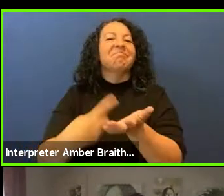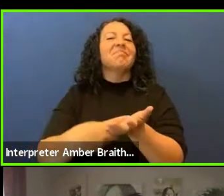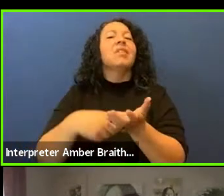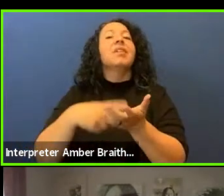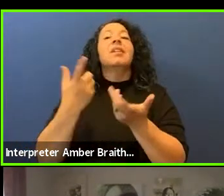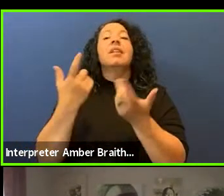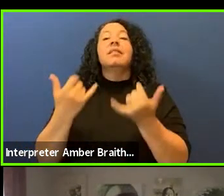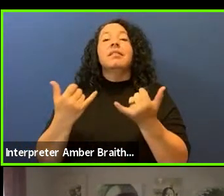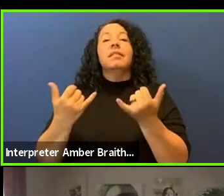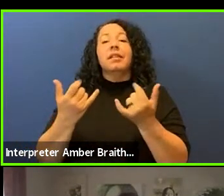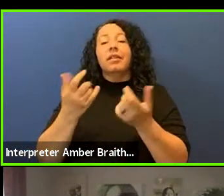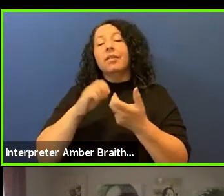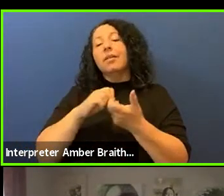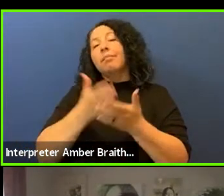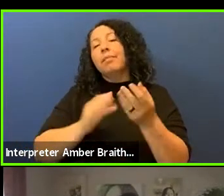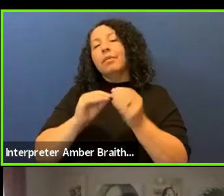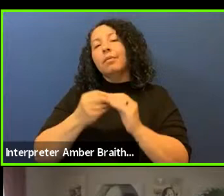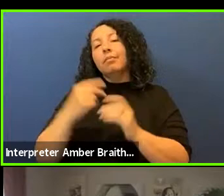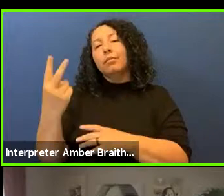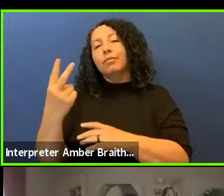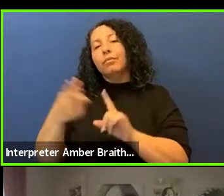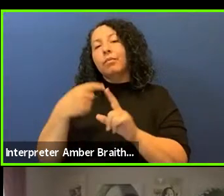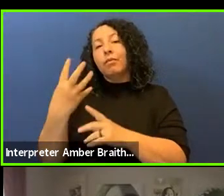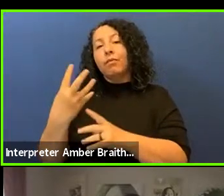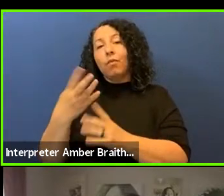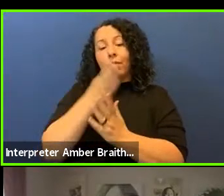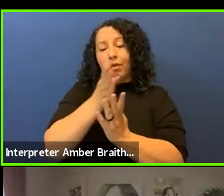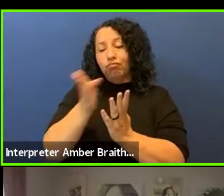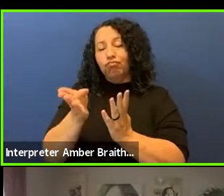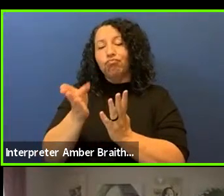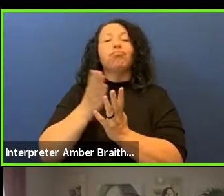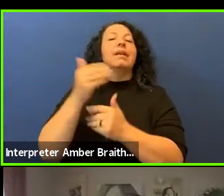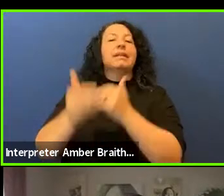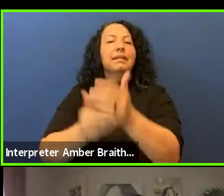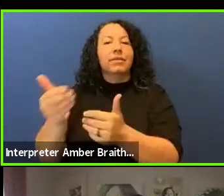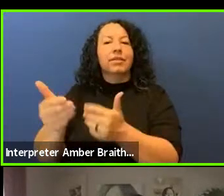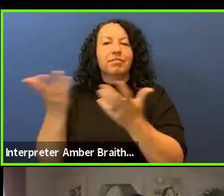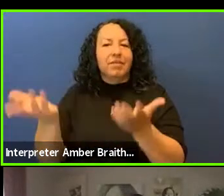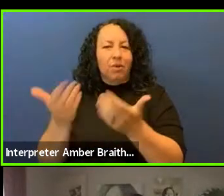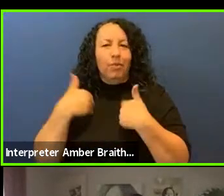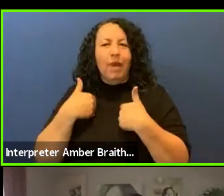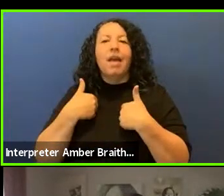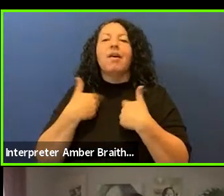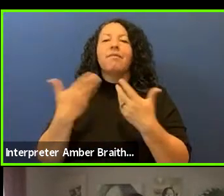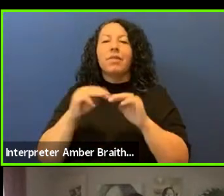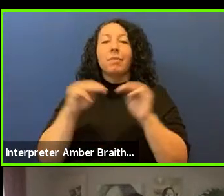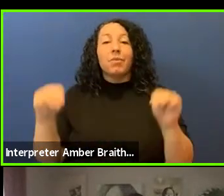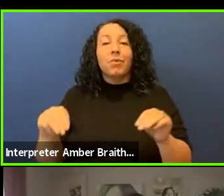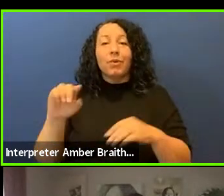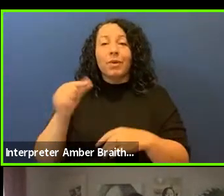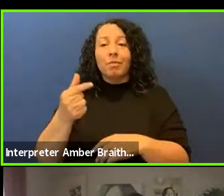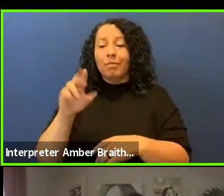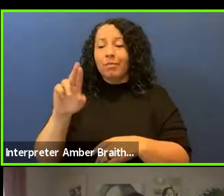of a four-part series that we have organized as the Guggenheim Museum with our partner in this endeavor, For Freedoms.